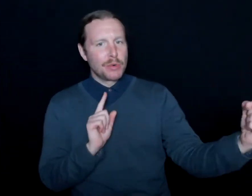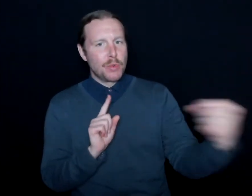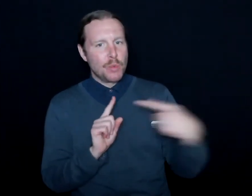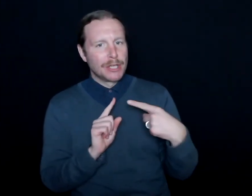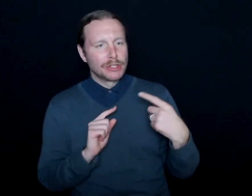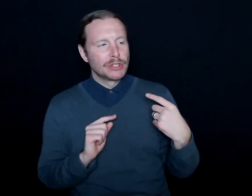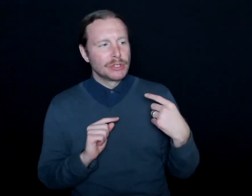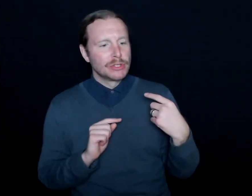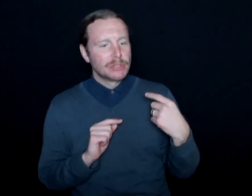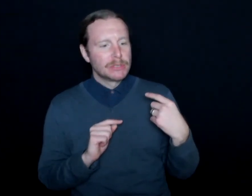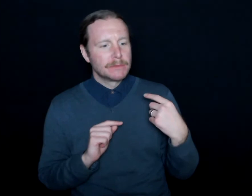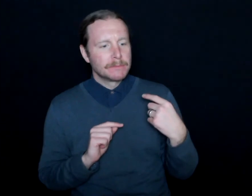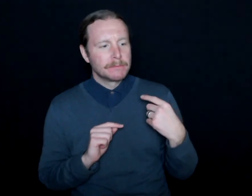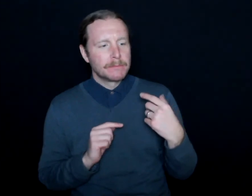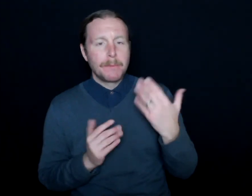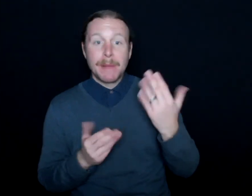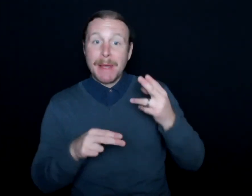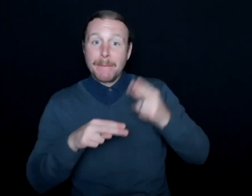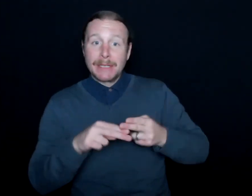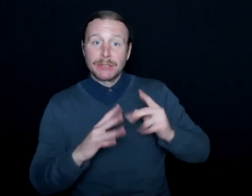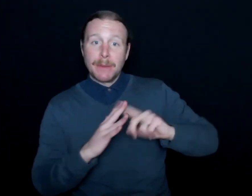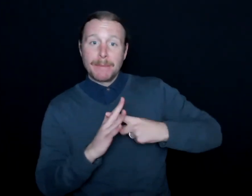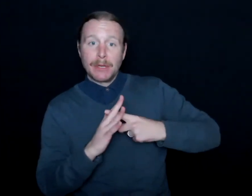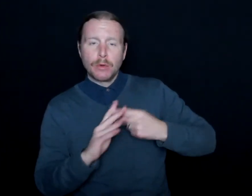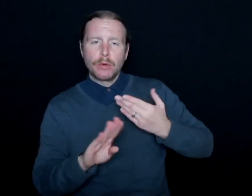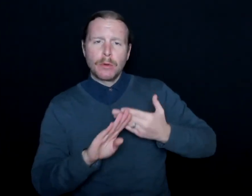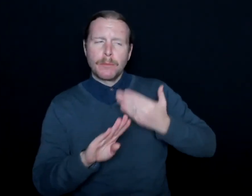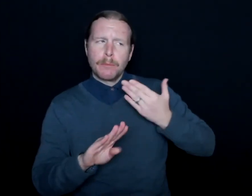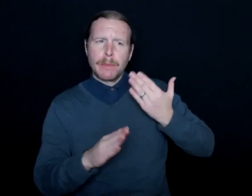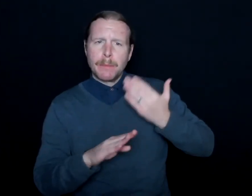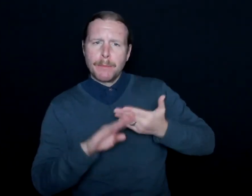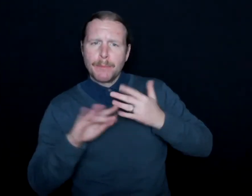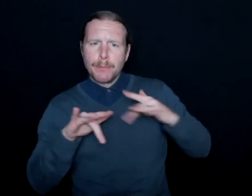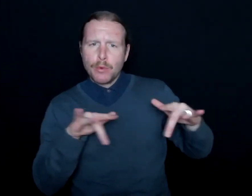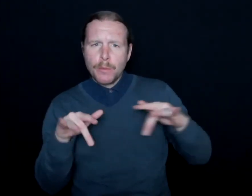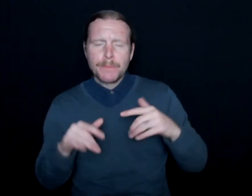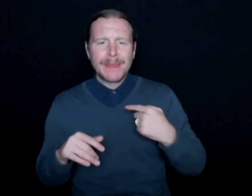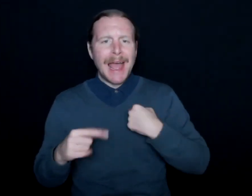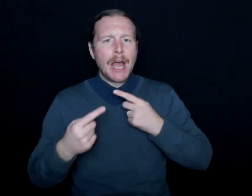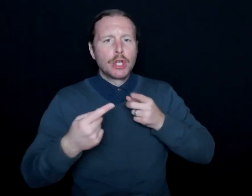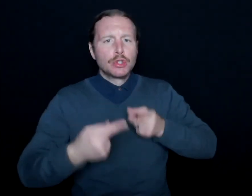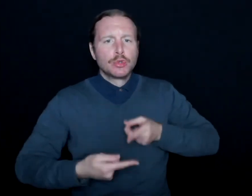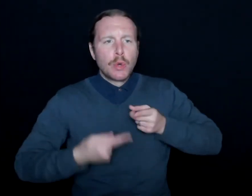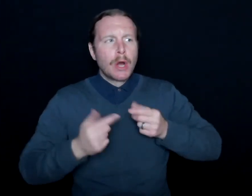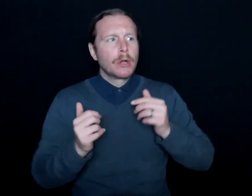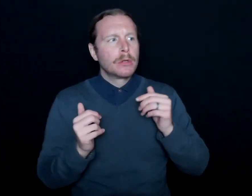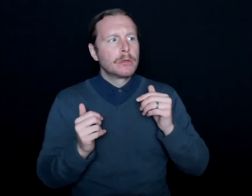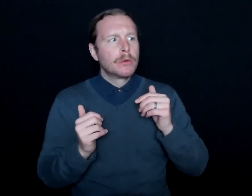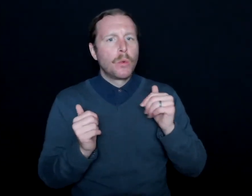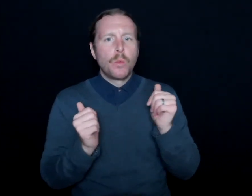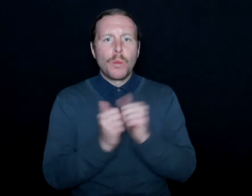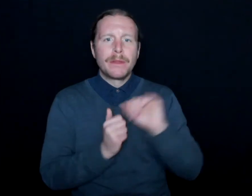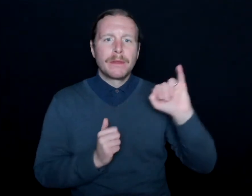I might have mentioned this at the beginning or in our prerecording-- I struggled with imposter syndrome.